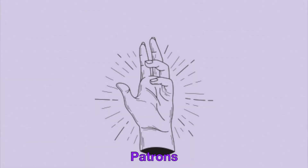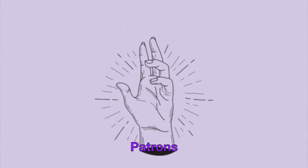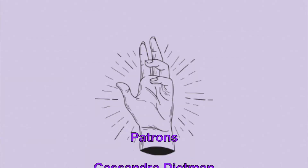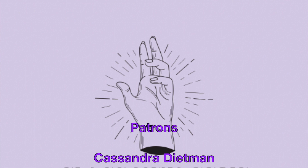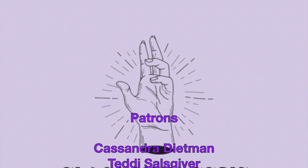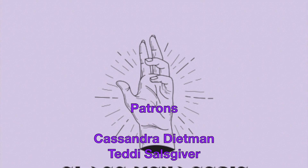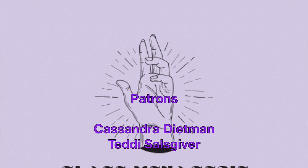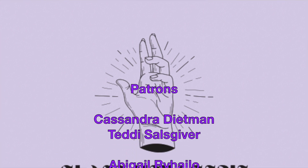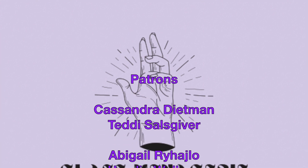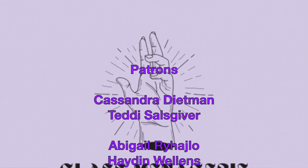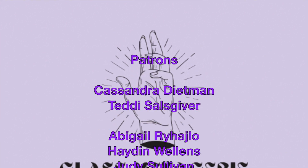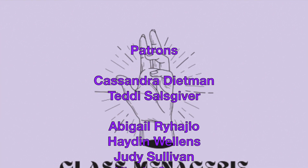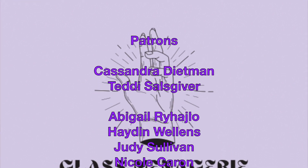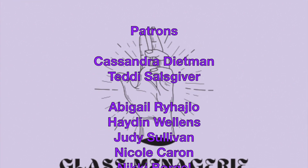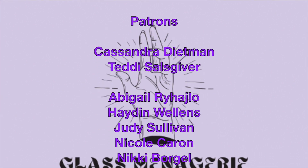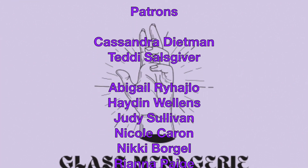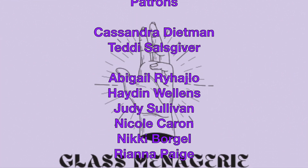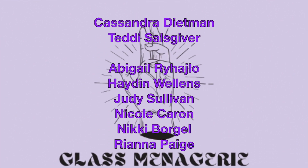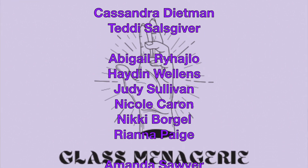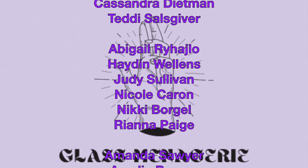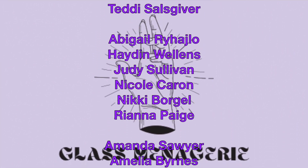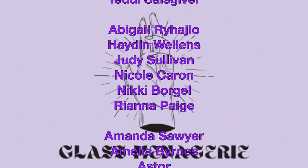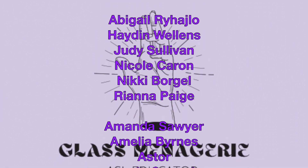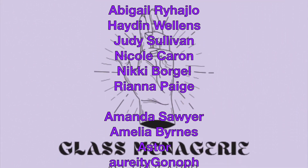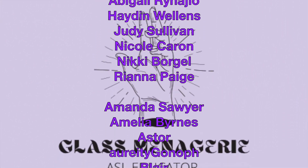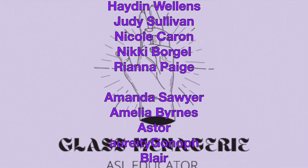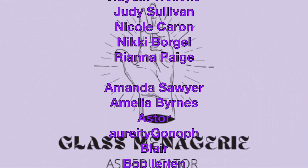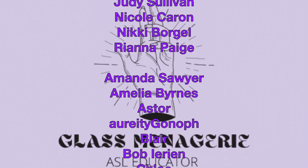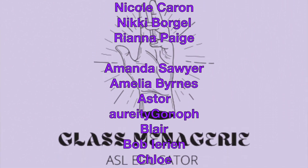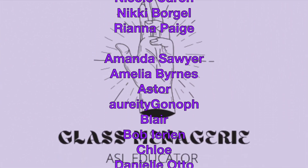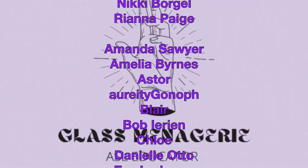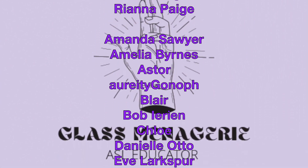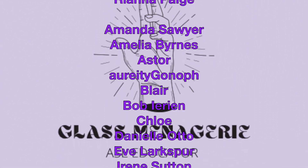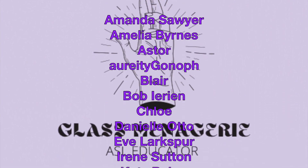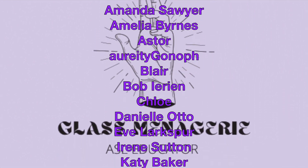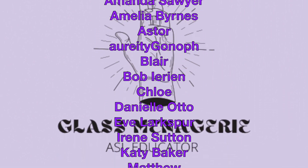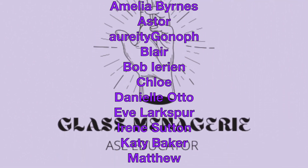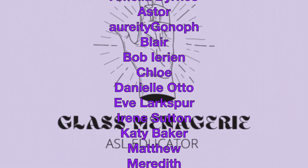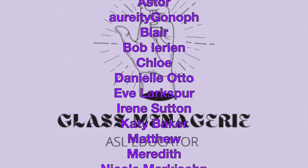so much to my patrons you're the reason that i can post this kind of educational content for free on